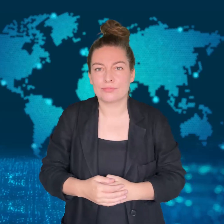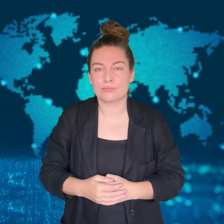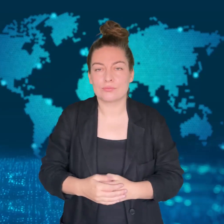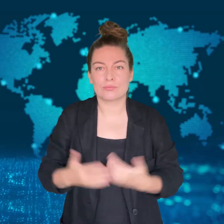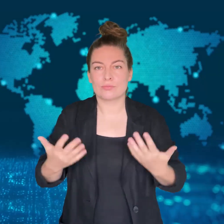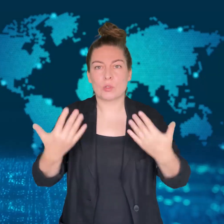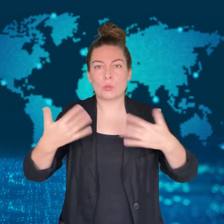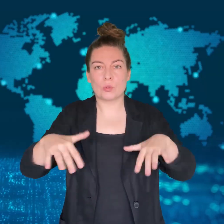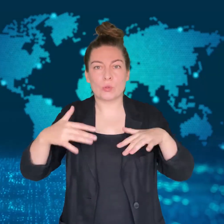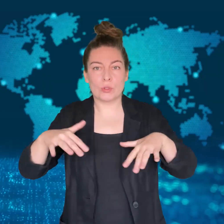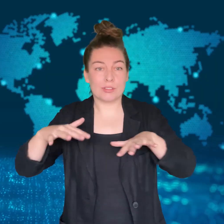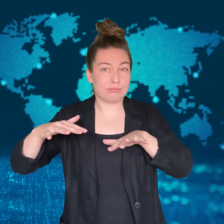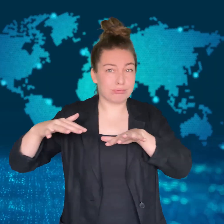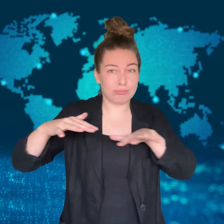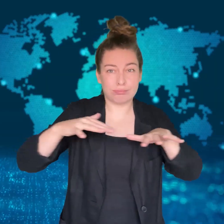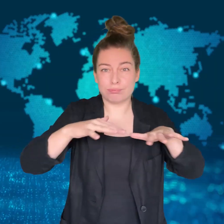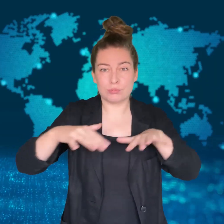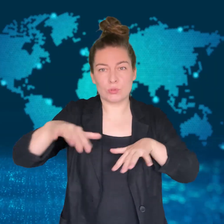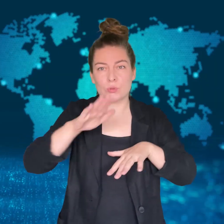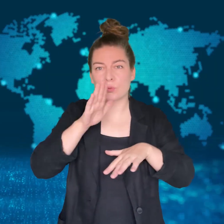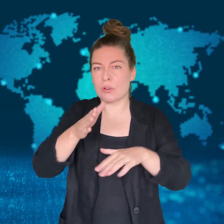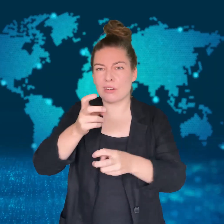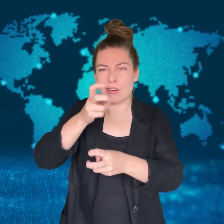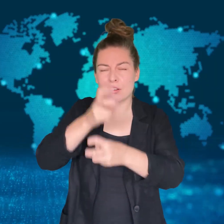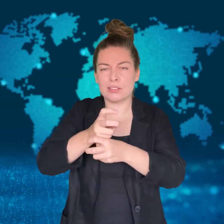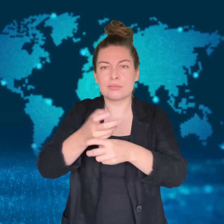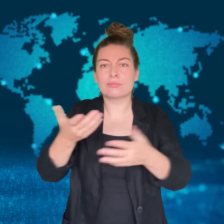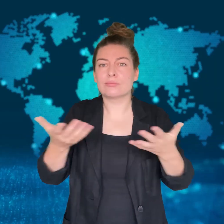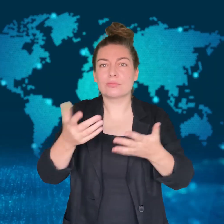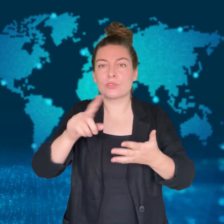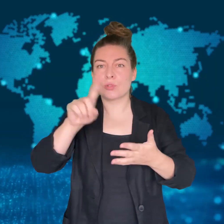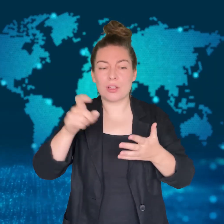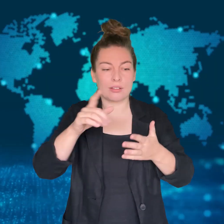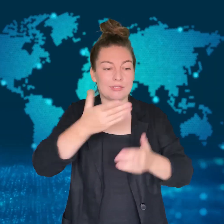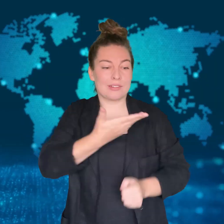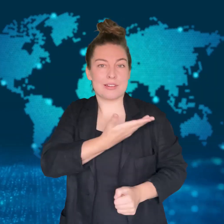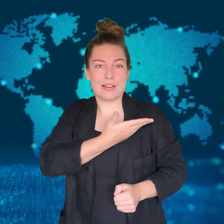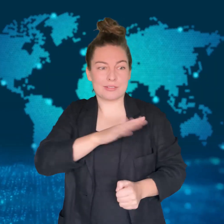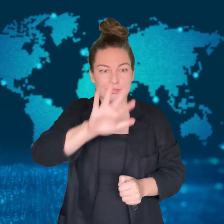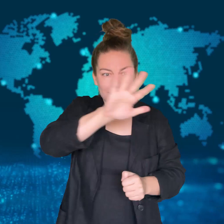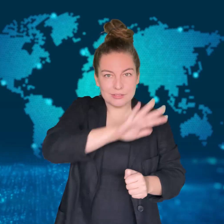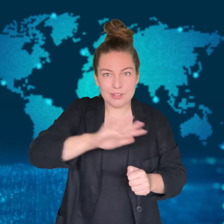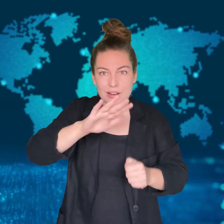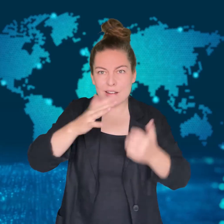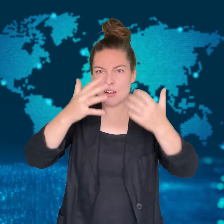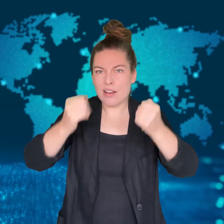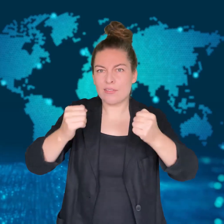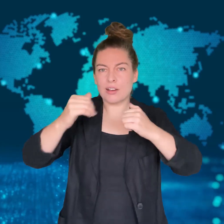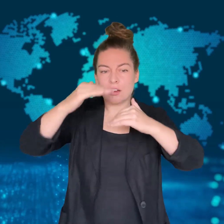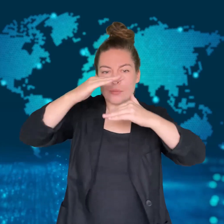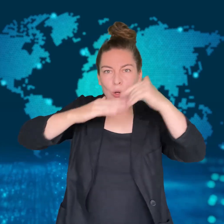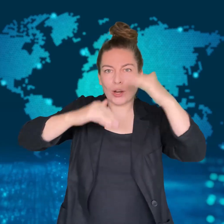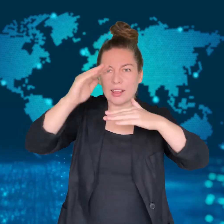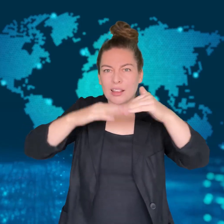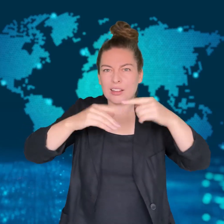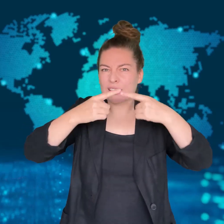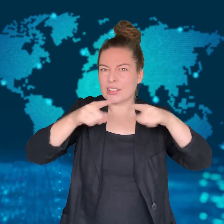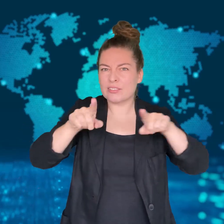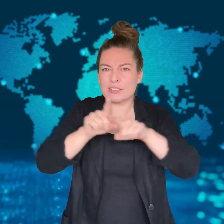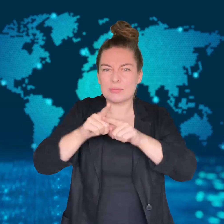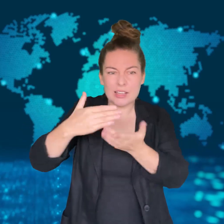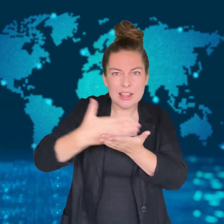There are more than 1,000 tunnels that